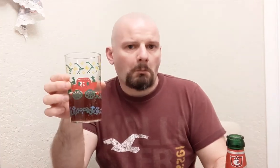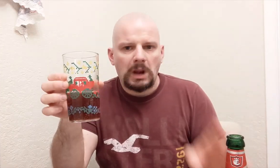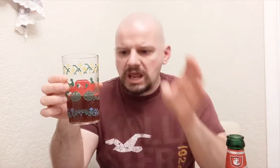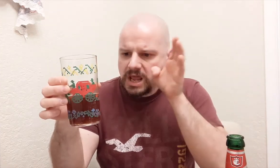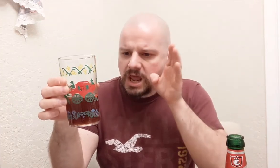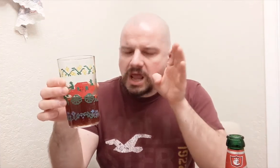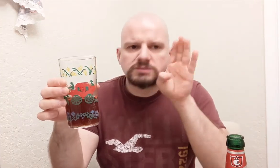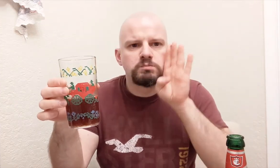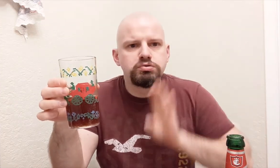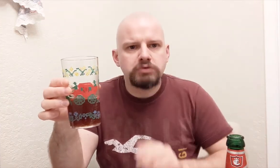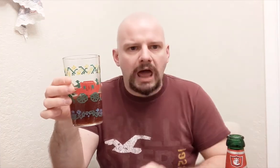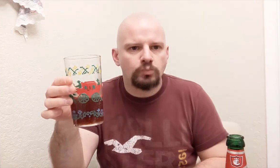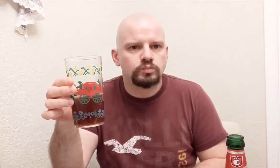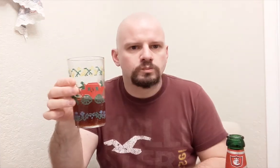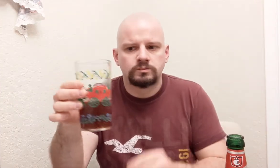It's brown.